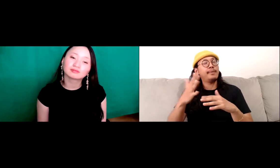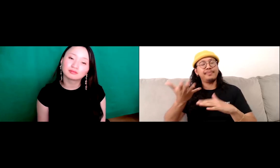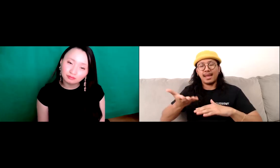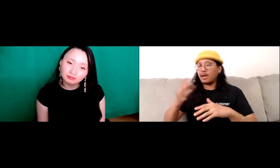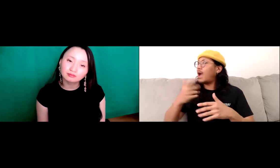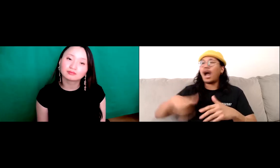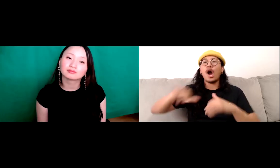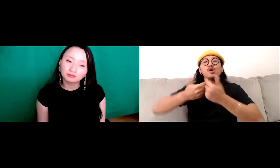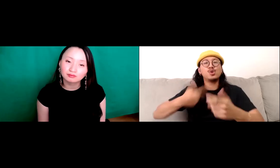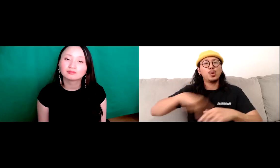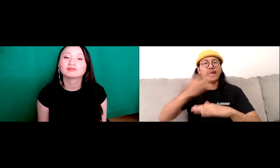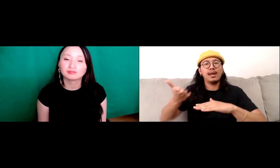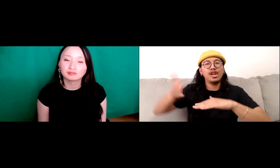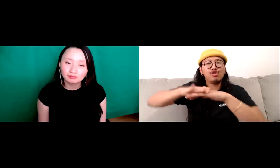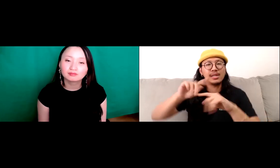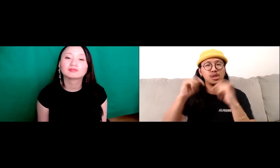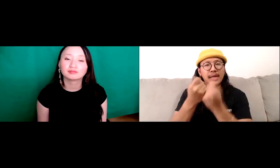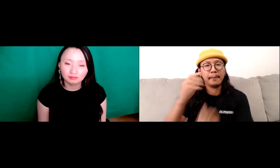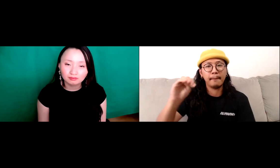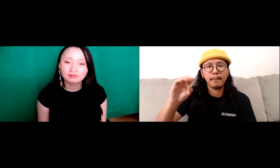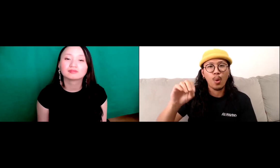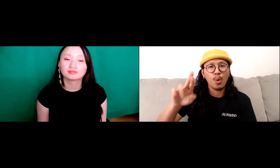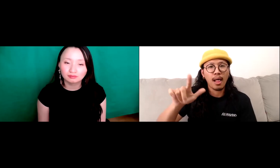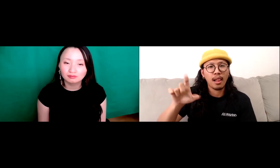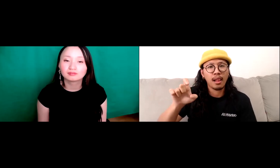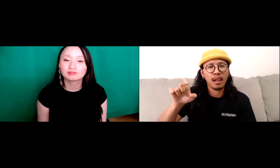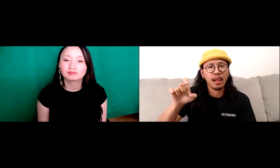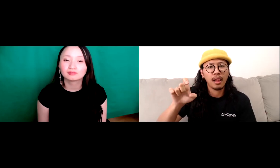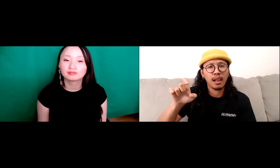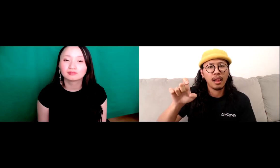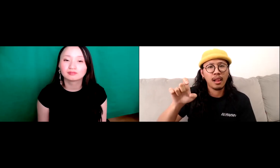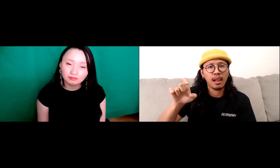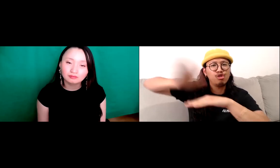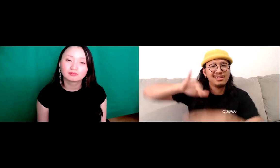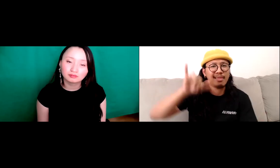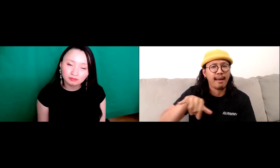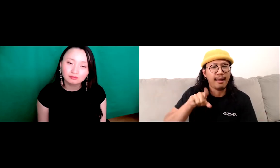we, you know, reach that, you know, how do we make that impact and how do we, you know,